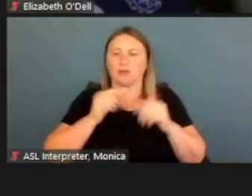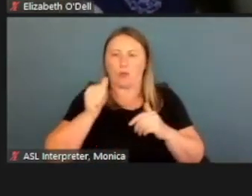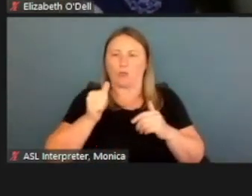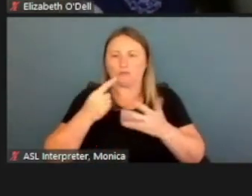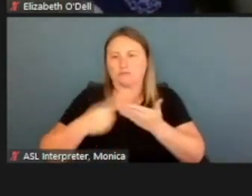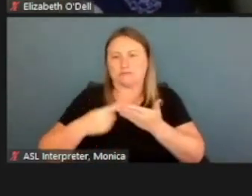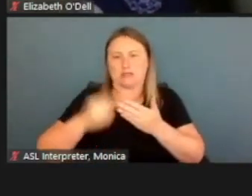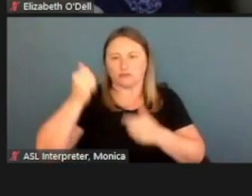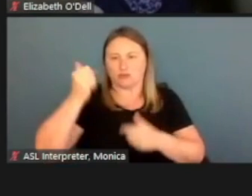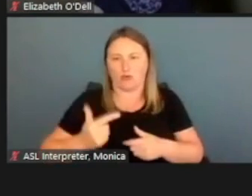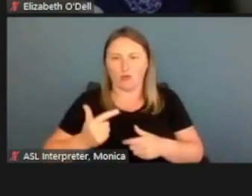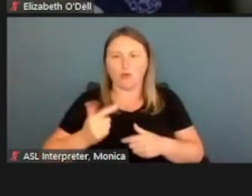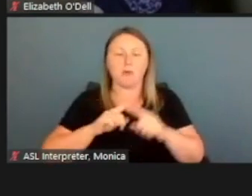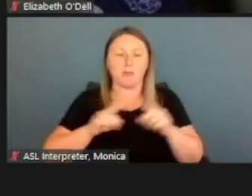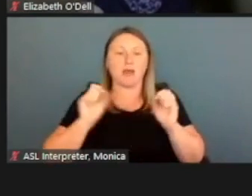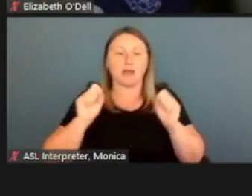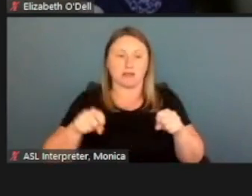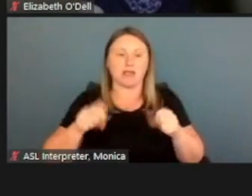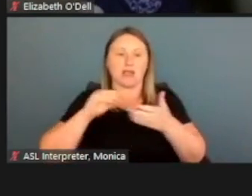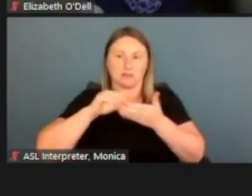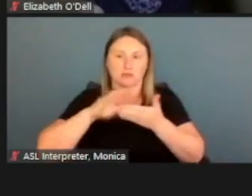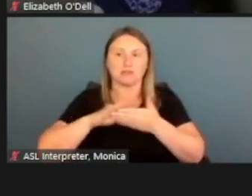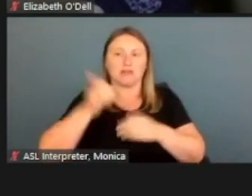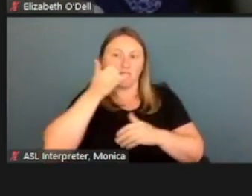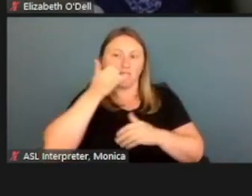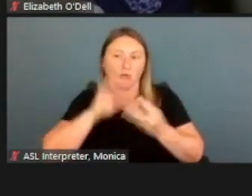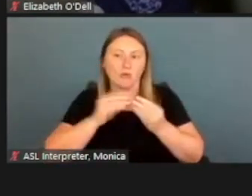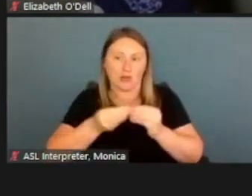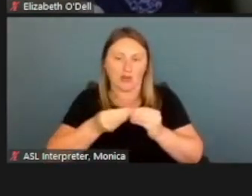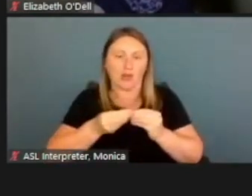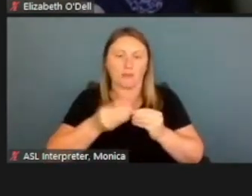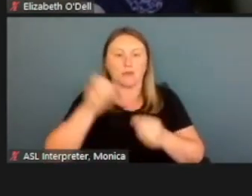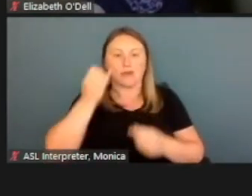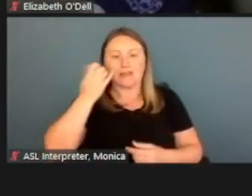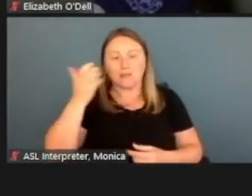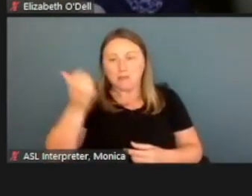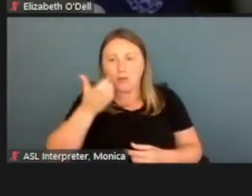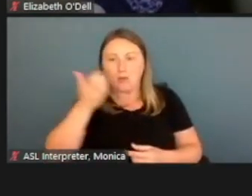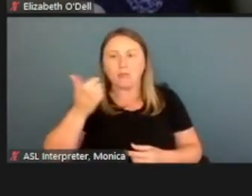We can put put in their phone number. And if it's mobile or cell number,